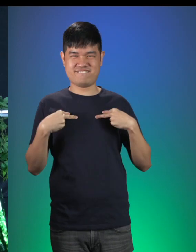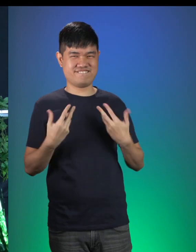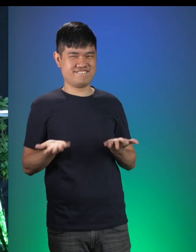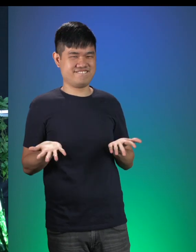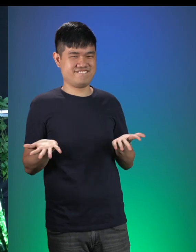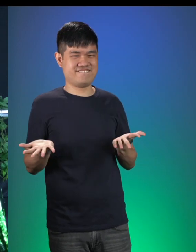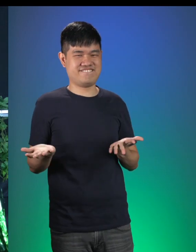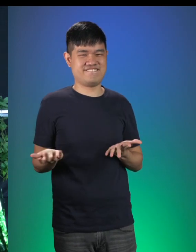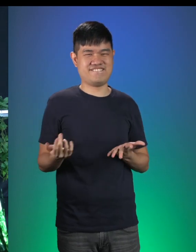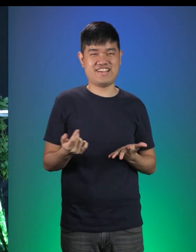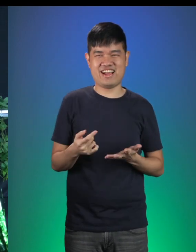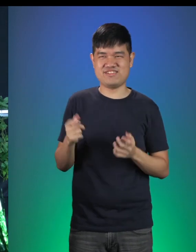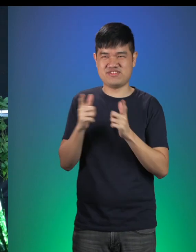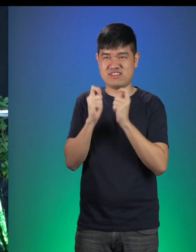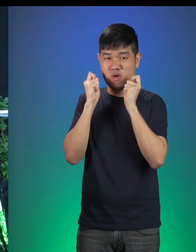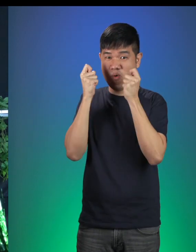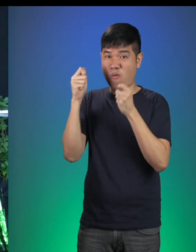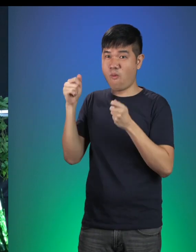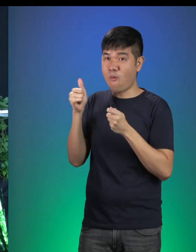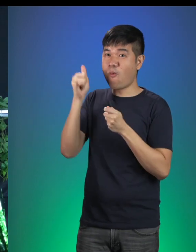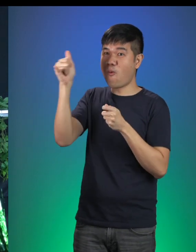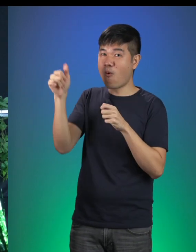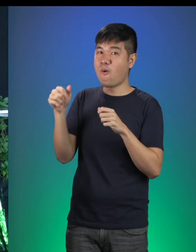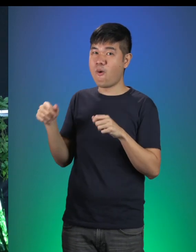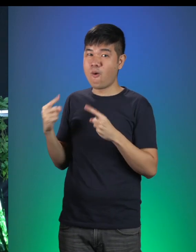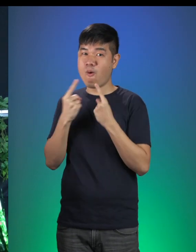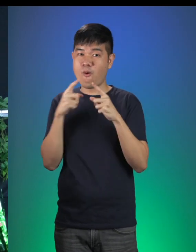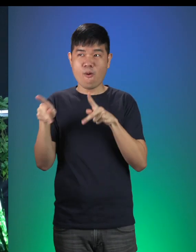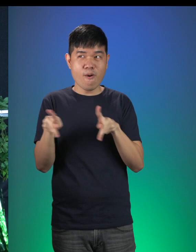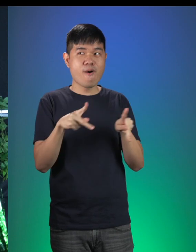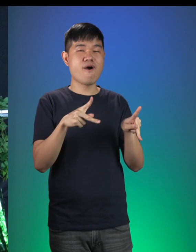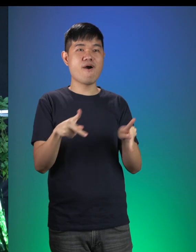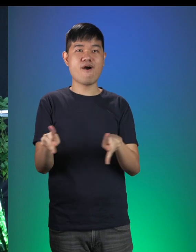Little Red is on her way to a Birthday Party?